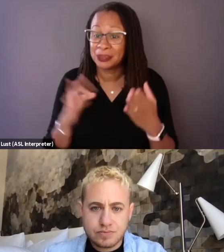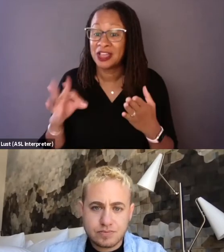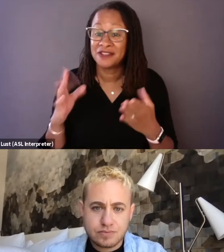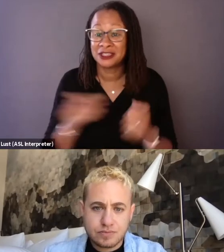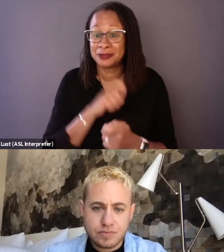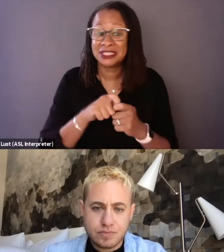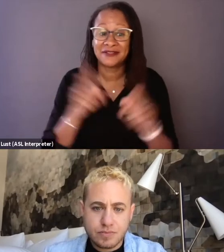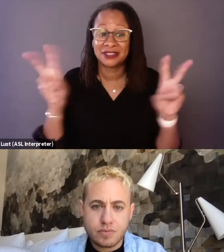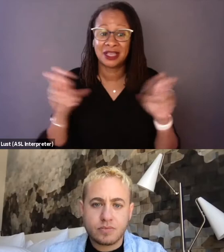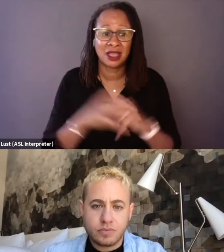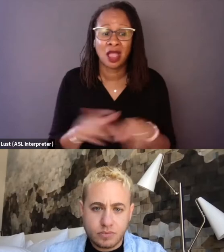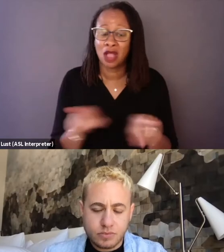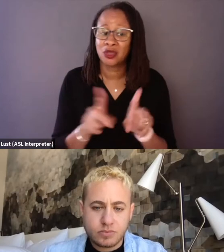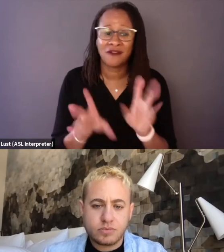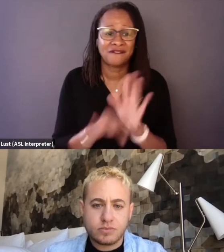that I also find it very entertaining.